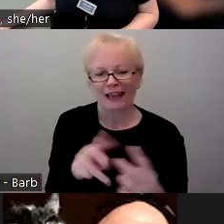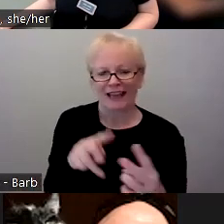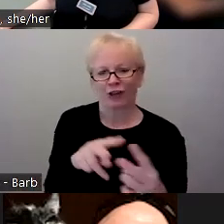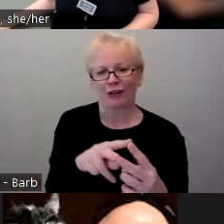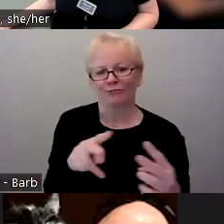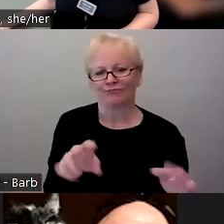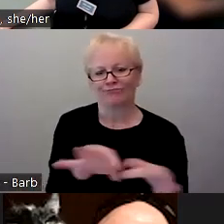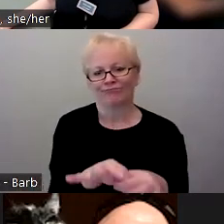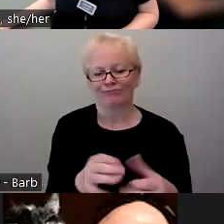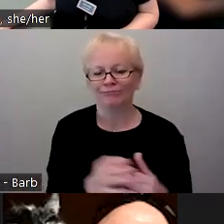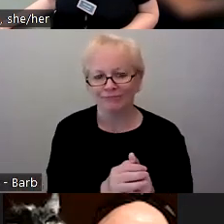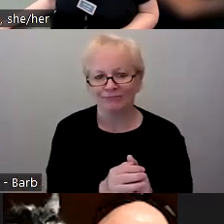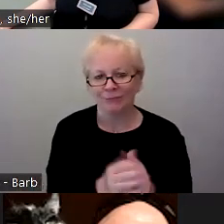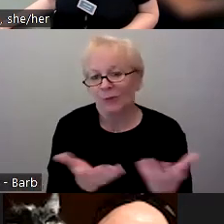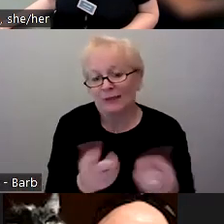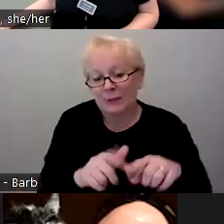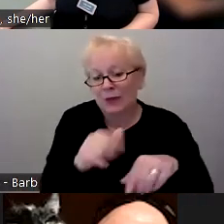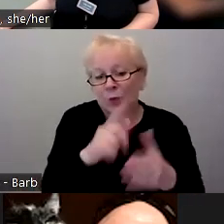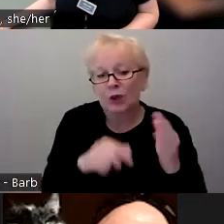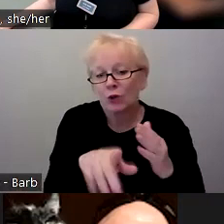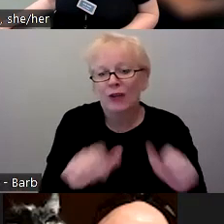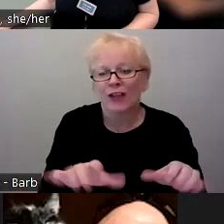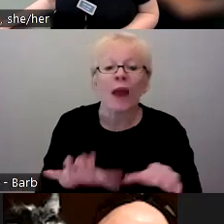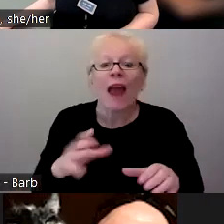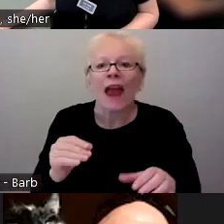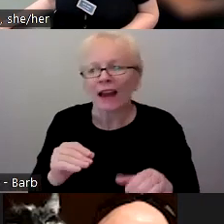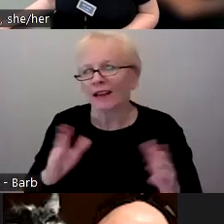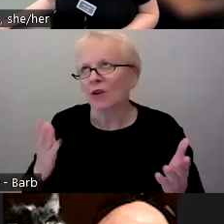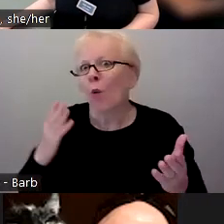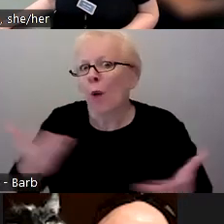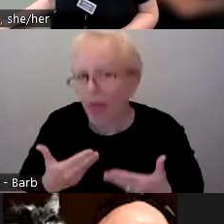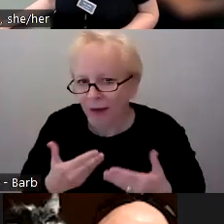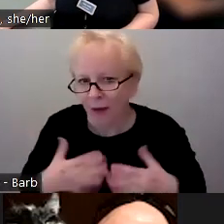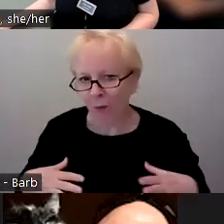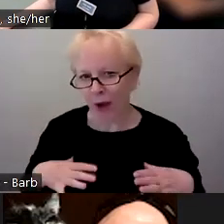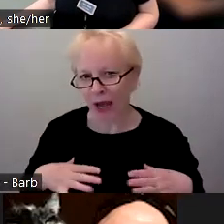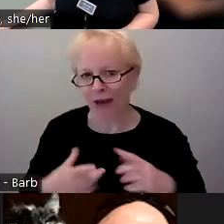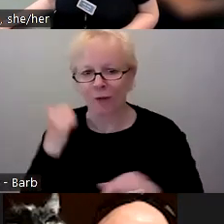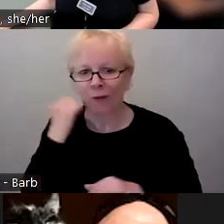So it's a welcome break from your day-to-day I think instead of another obligation that